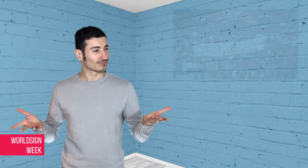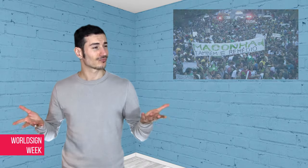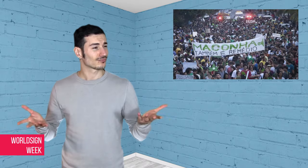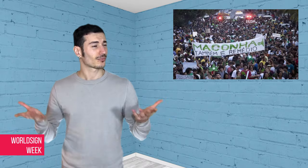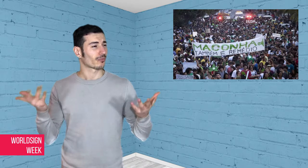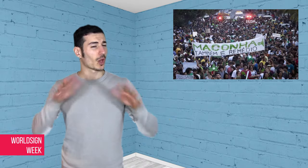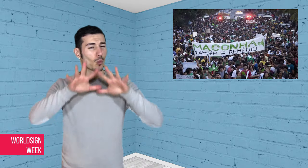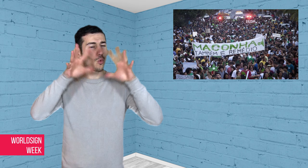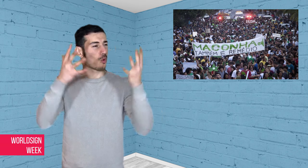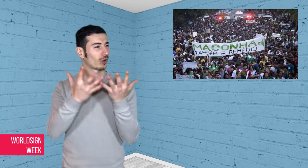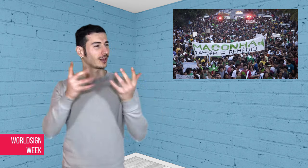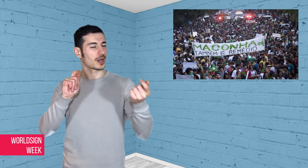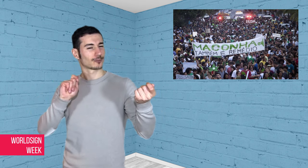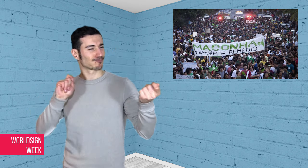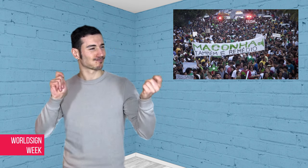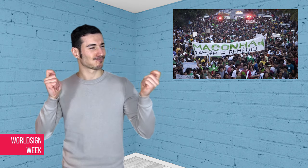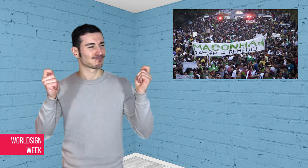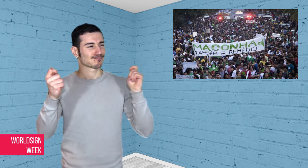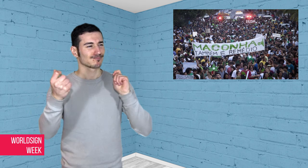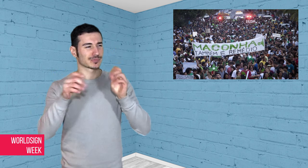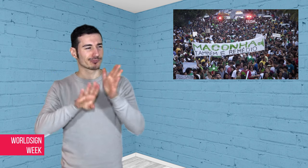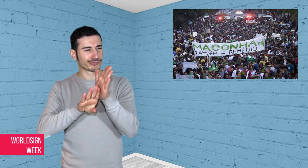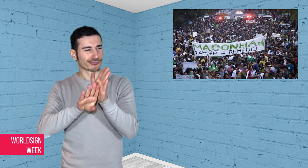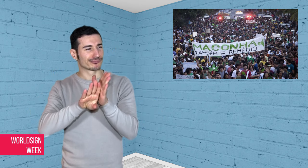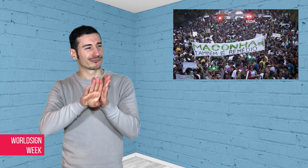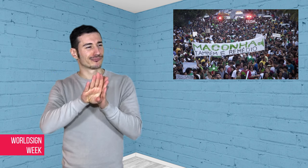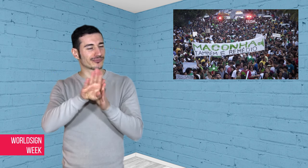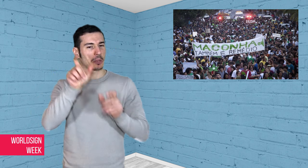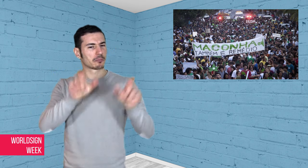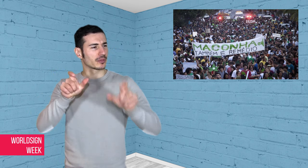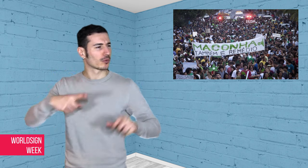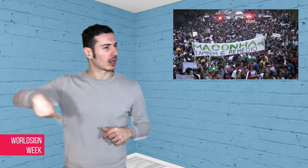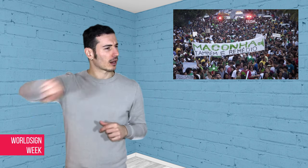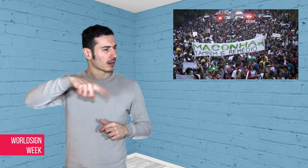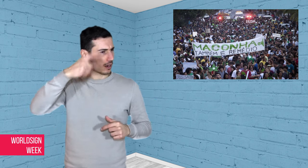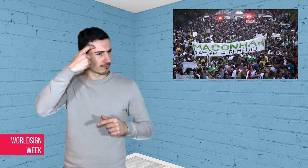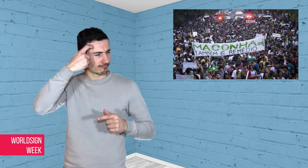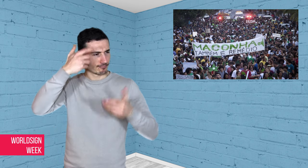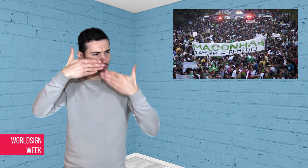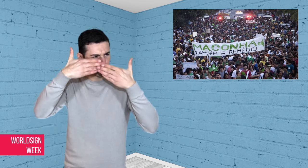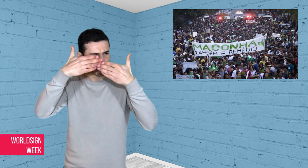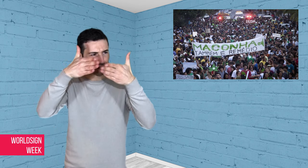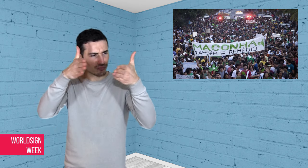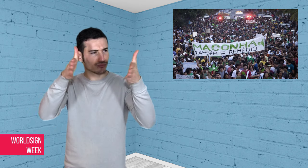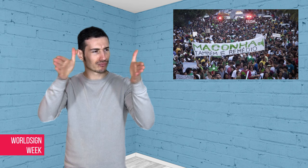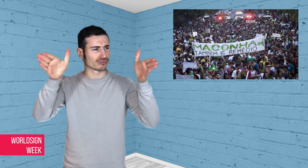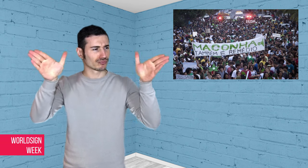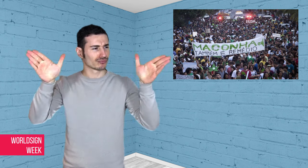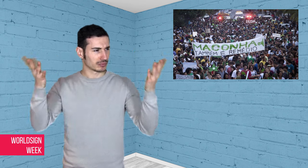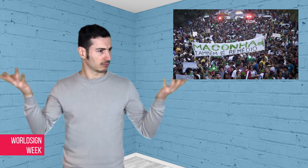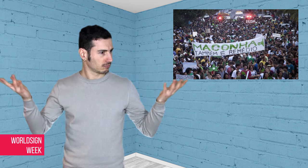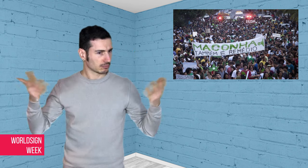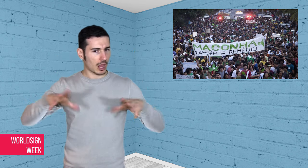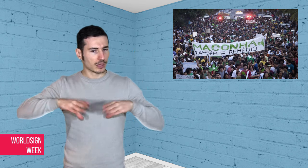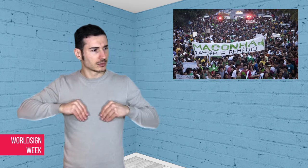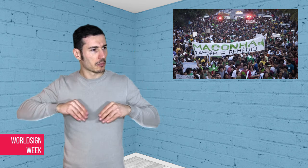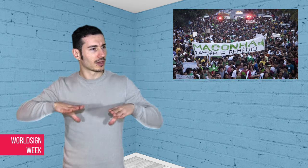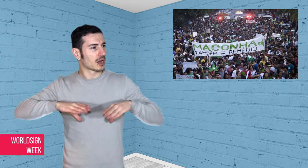Alessio: As the world progresses into a more open-minded society, acceptance